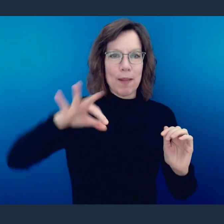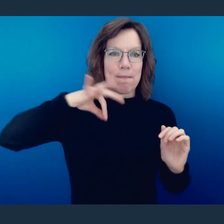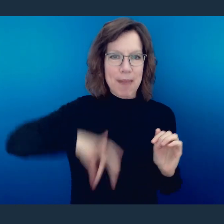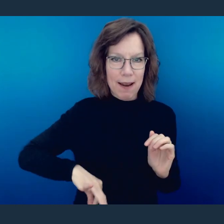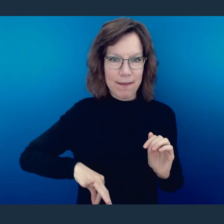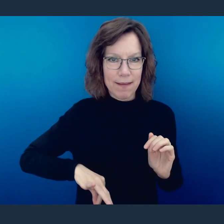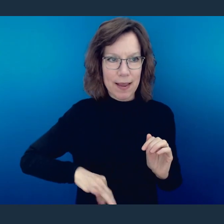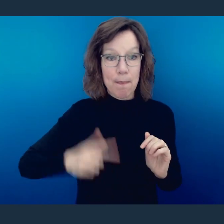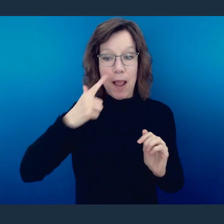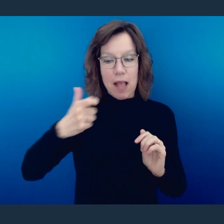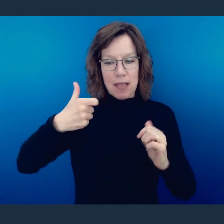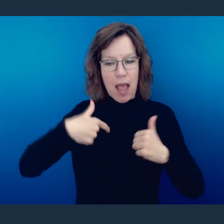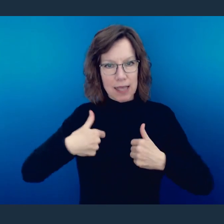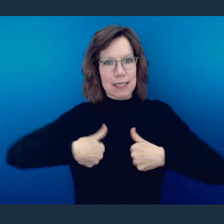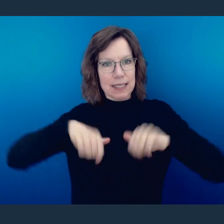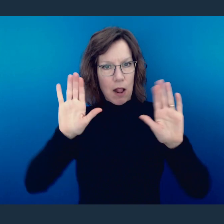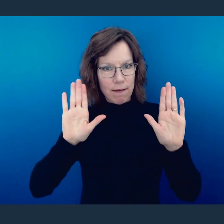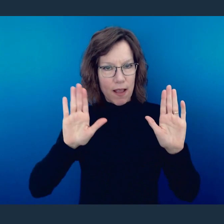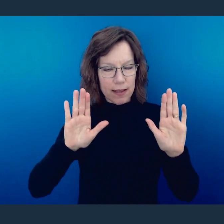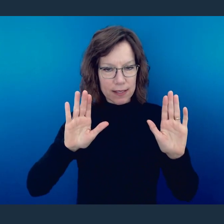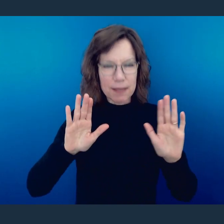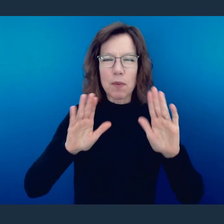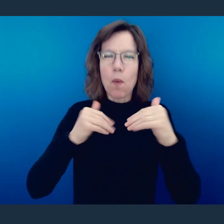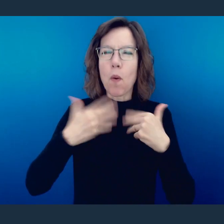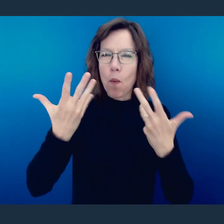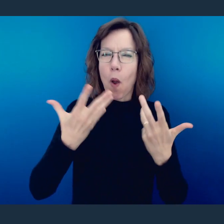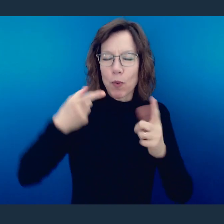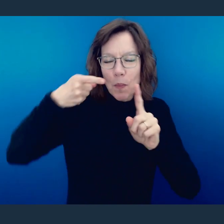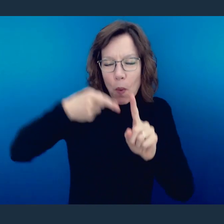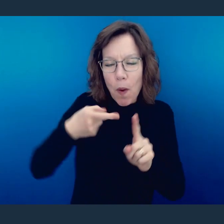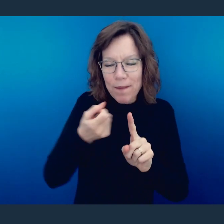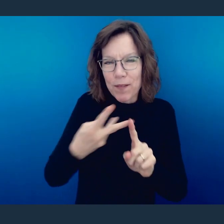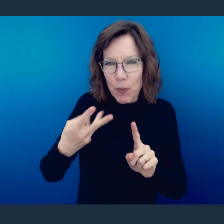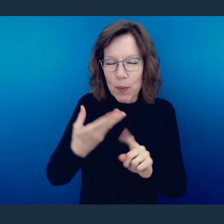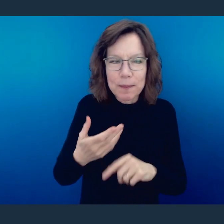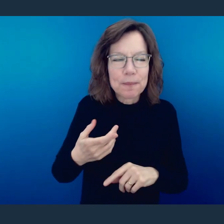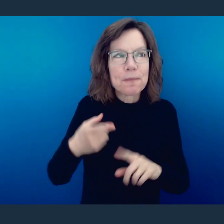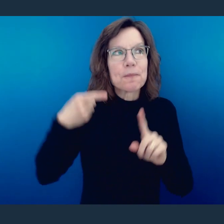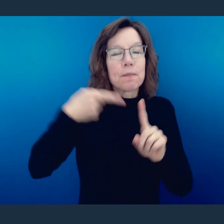But I want to point out some things in there, because it's rich with some stuff. Paul here